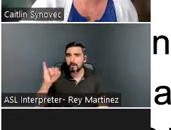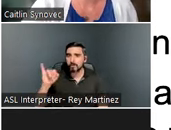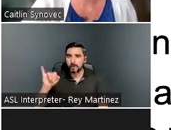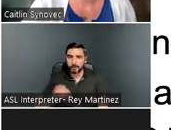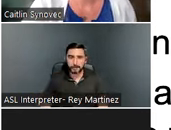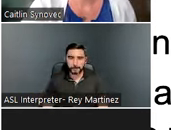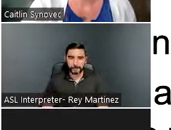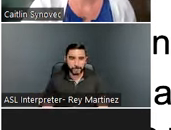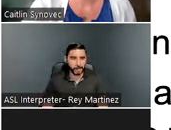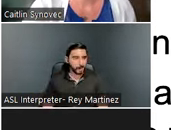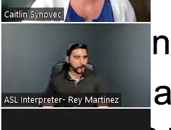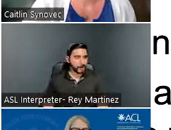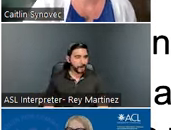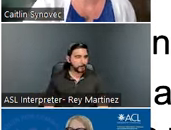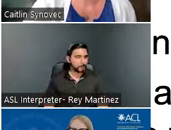Thank you so much, Caitlin. That was